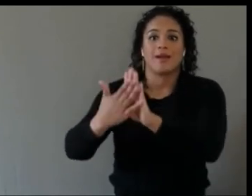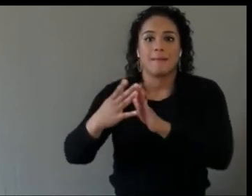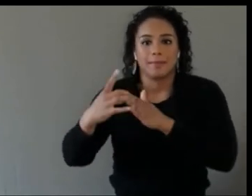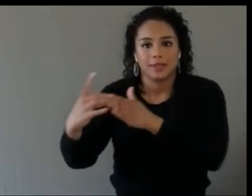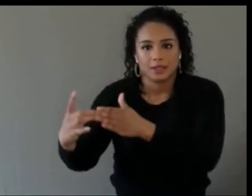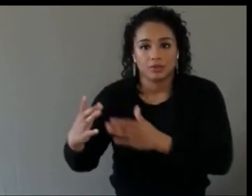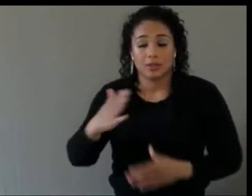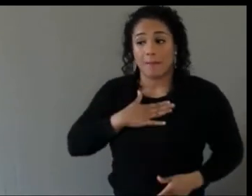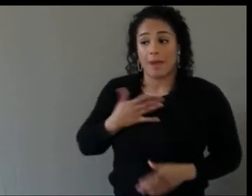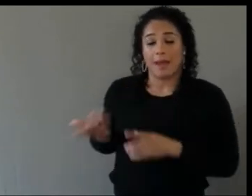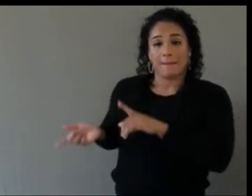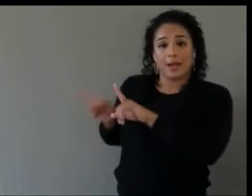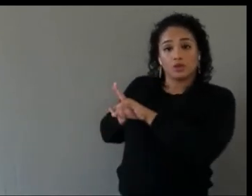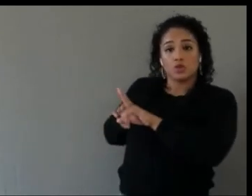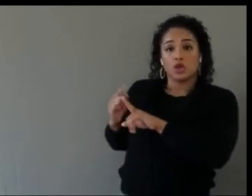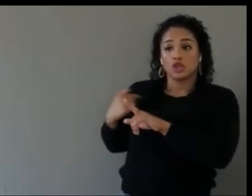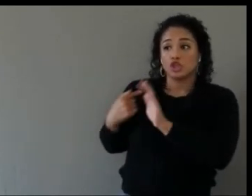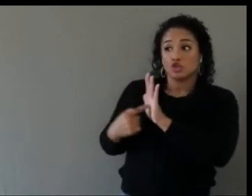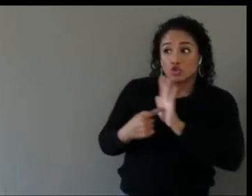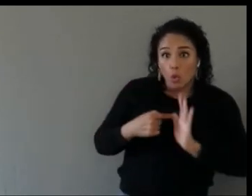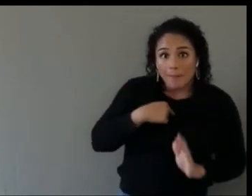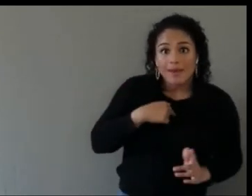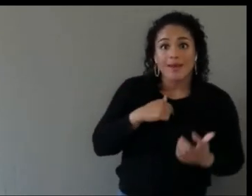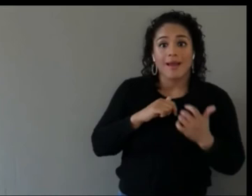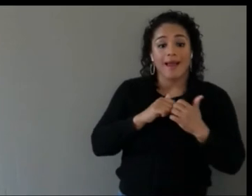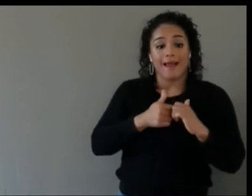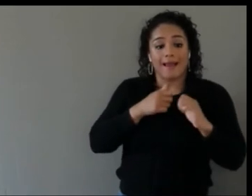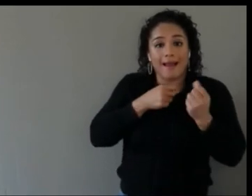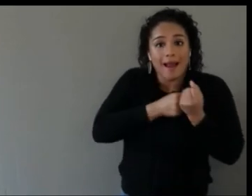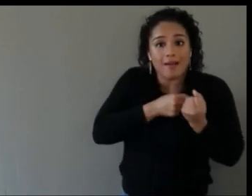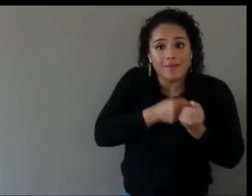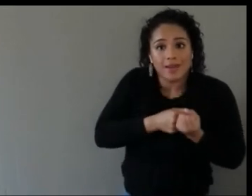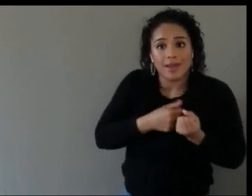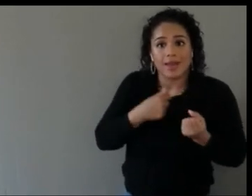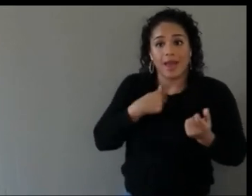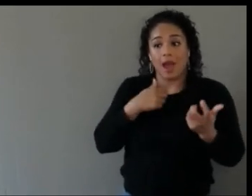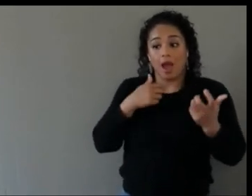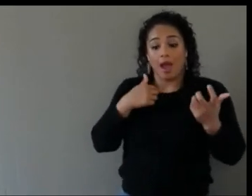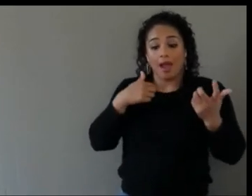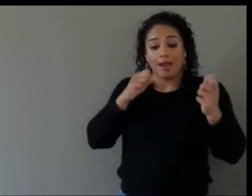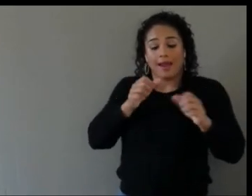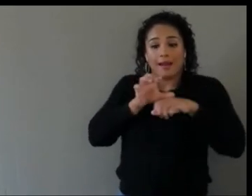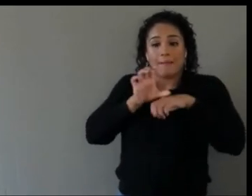How to advocate for myself and my community, and that has a lot of impact.